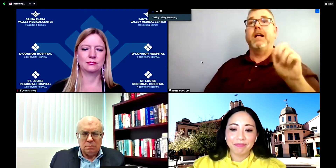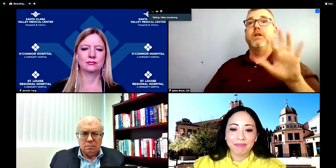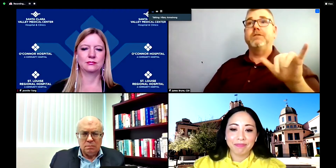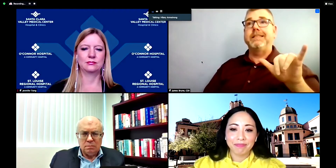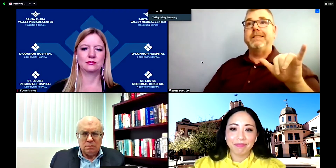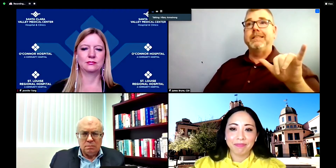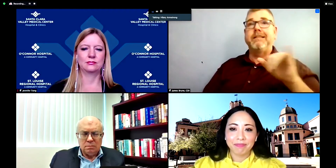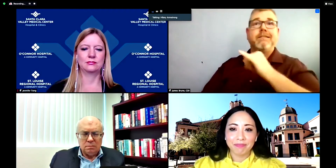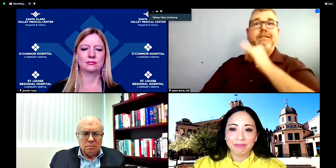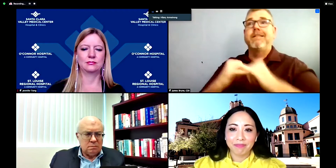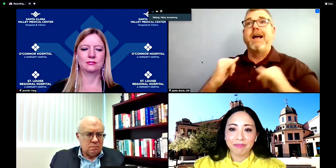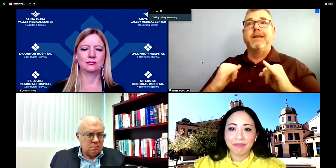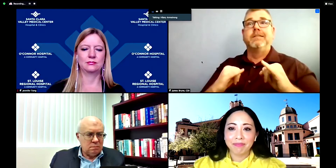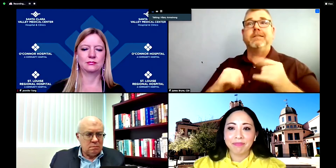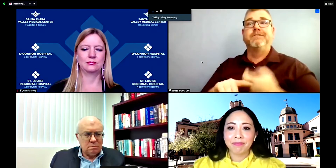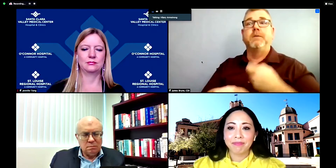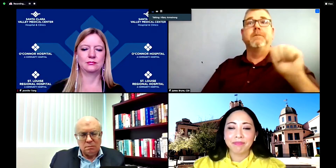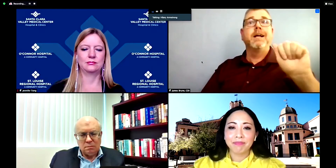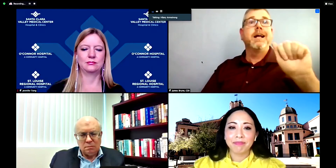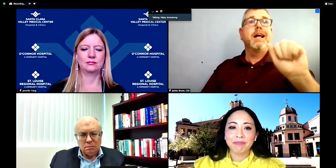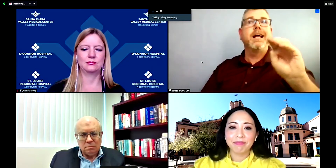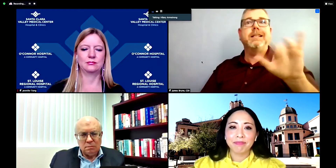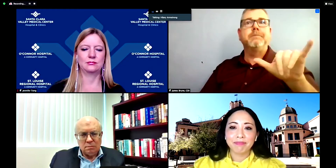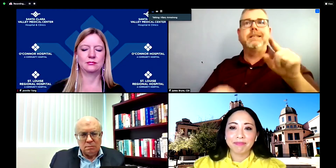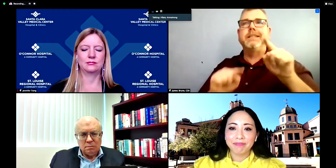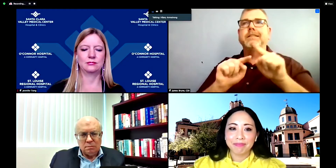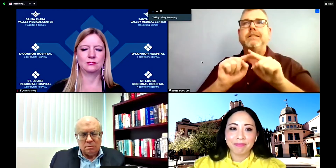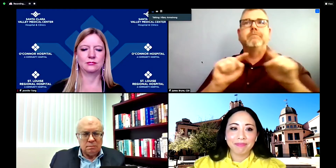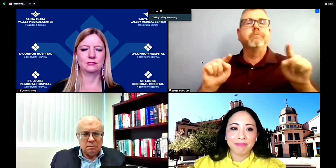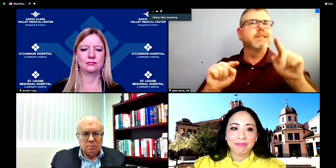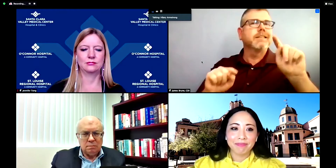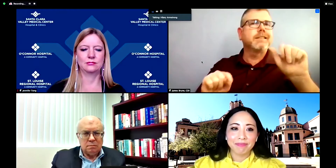so we will unmute you please accept the unused and ask your questions. Thank you.